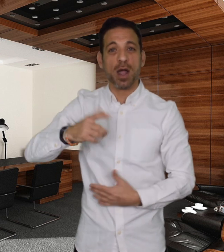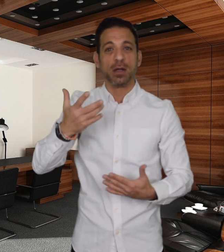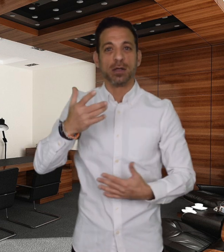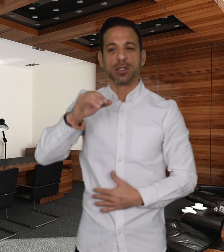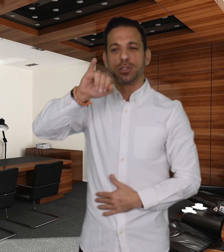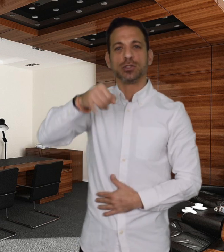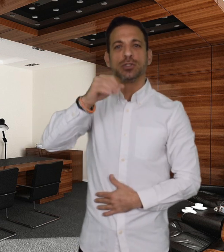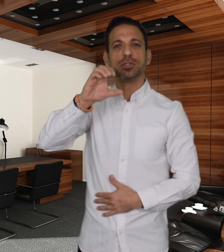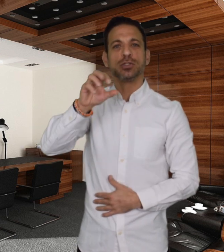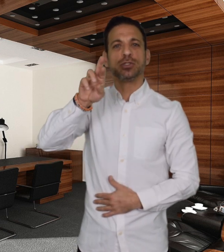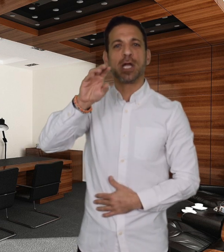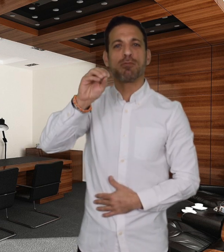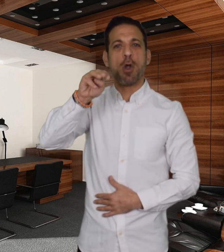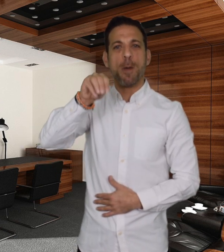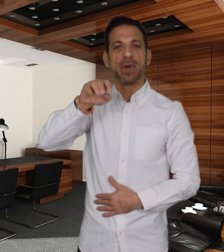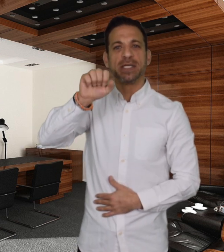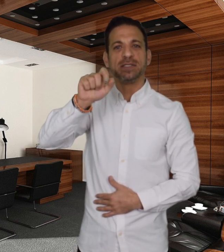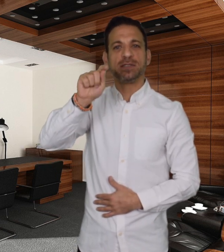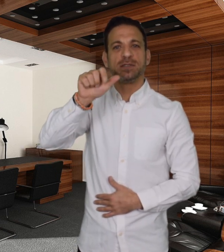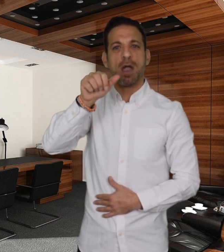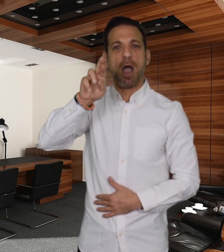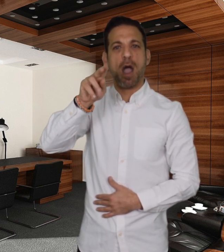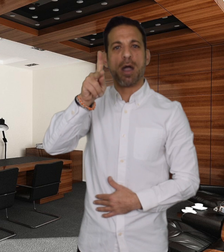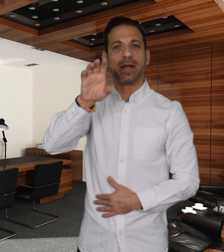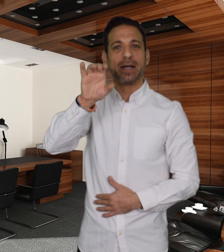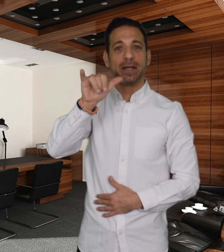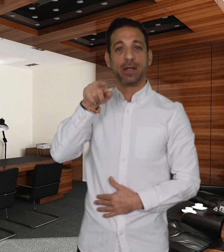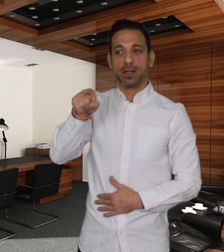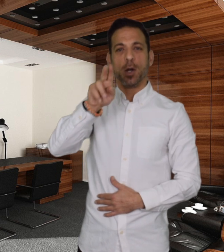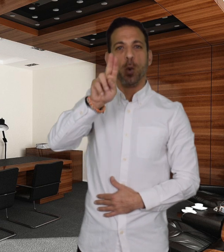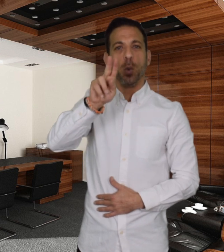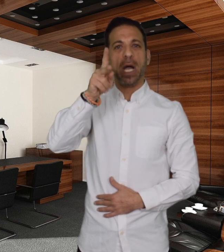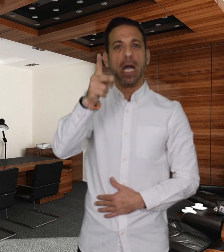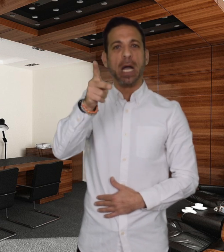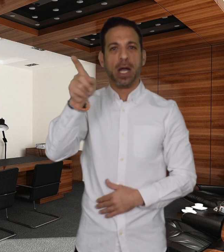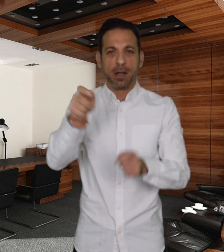from the United Kingdom’s (UK) tabloid newspaper ‘The Sun’,